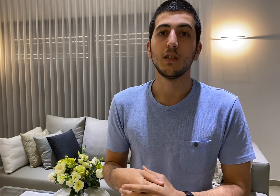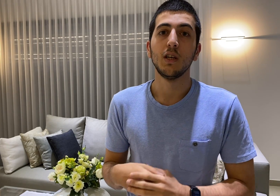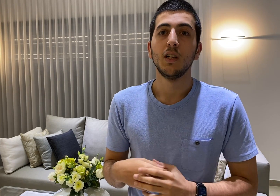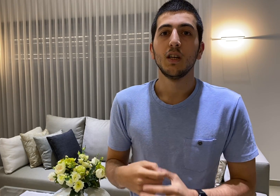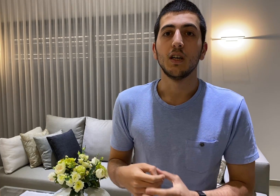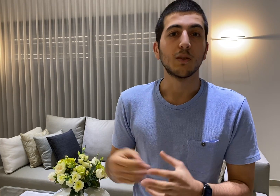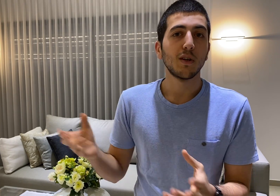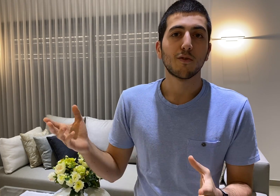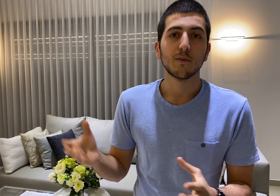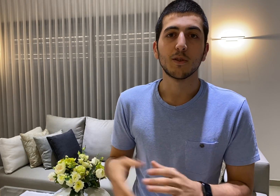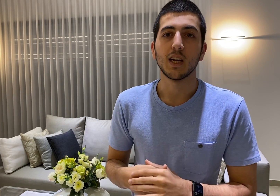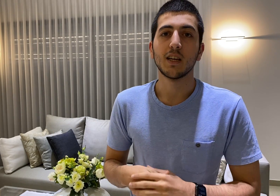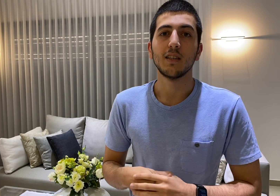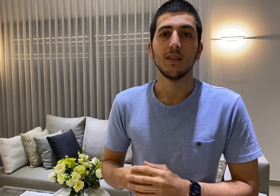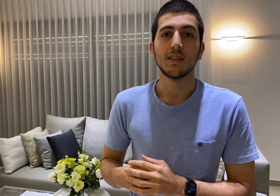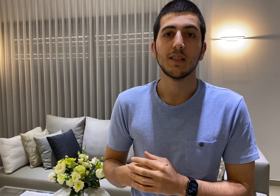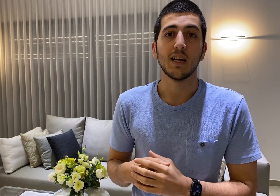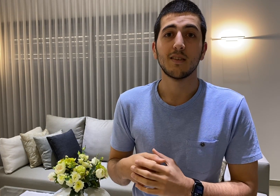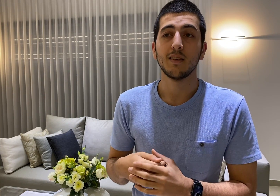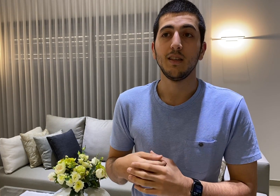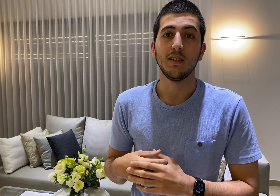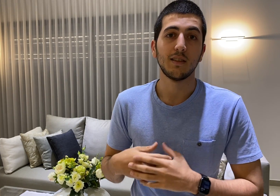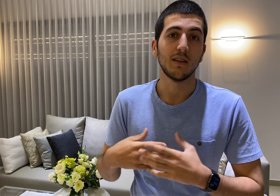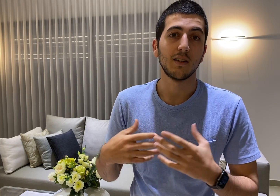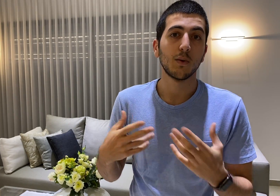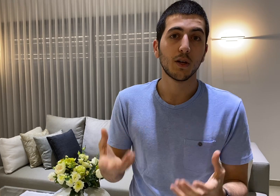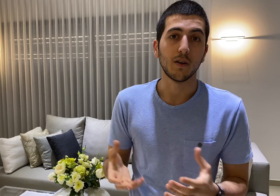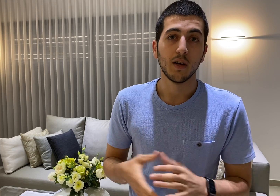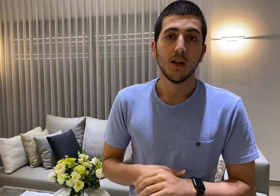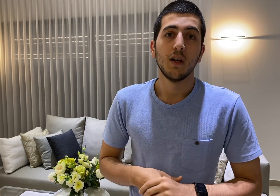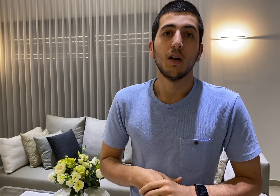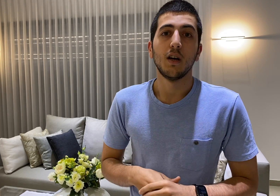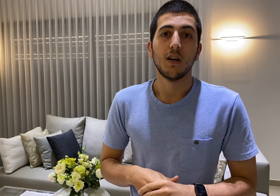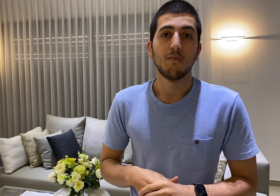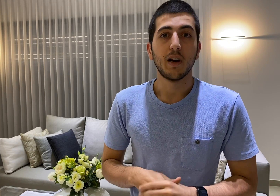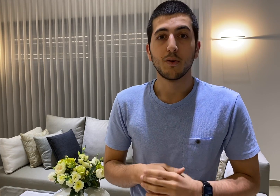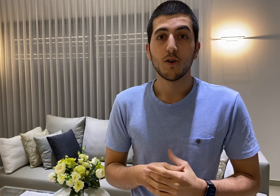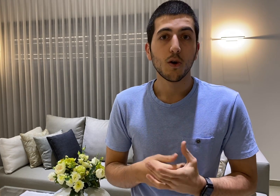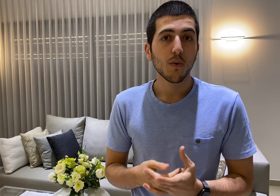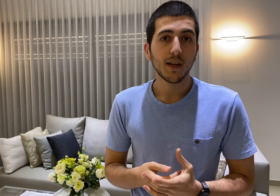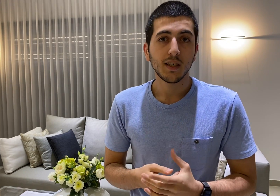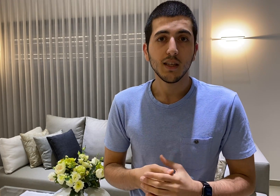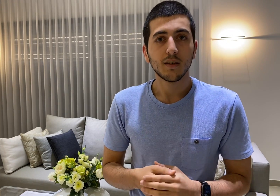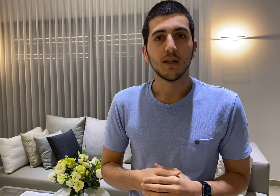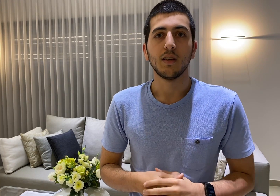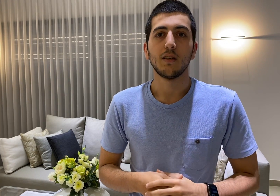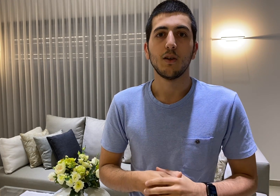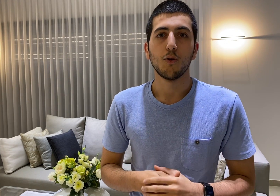20 frames per second as that is done quicker I don't know that yet and I hope